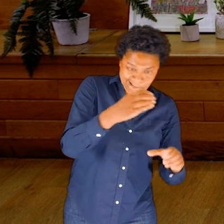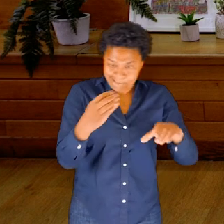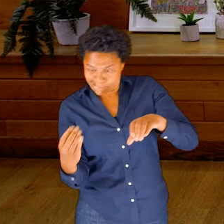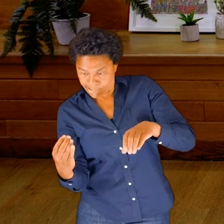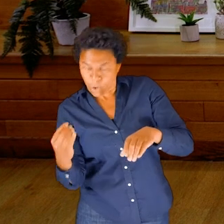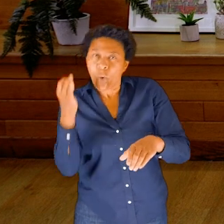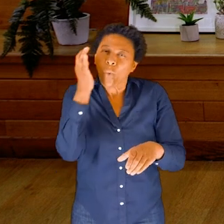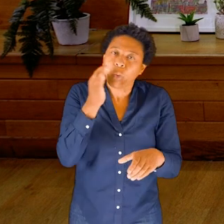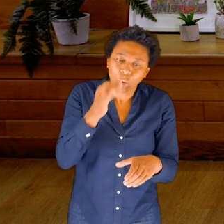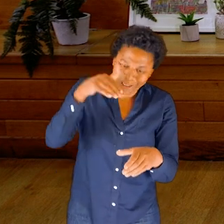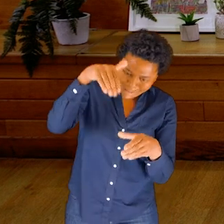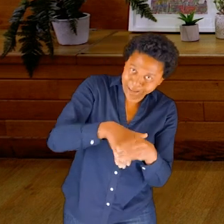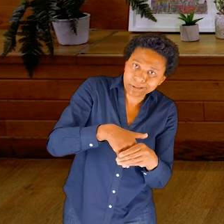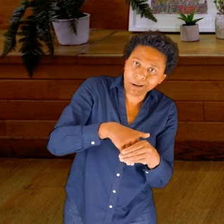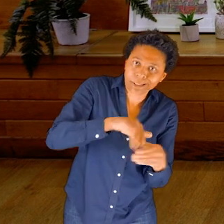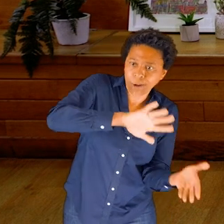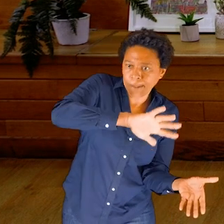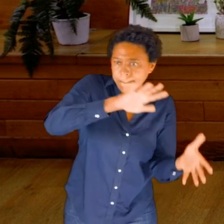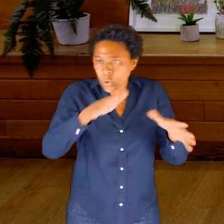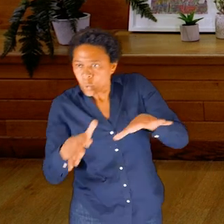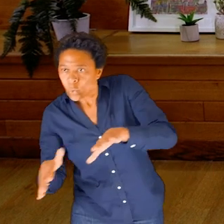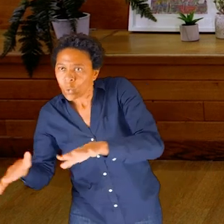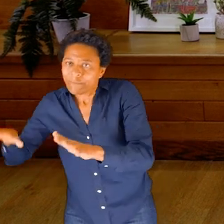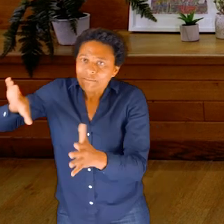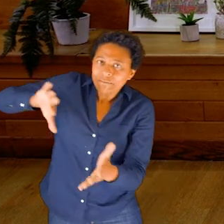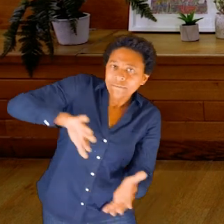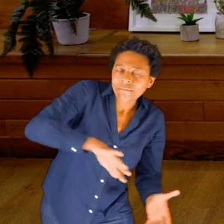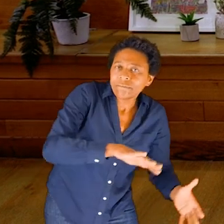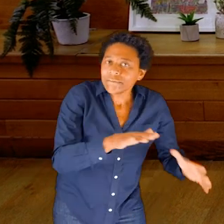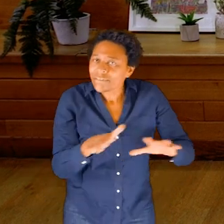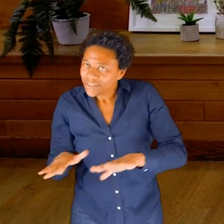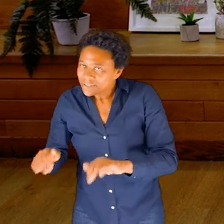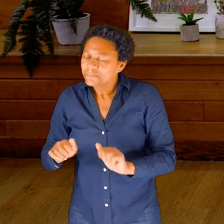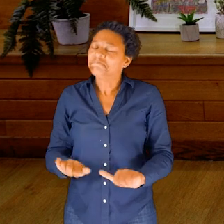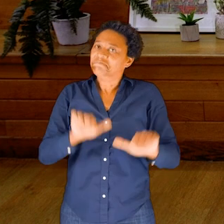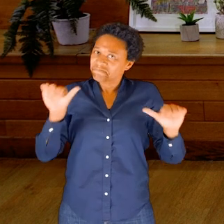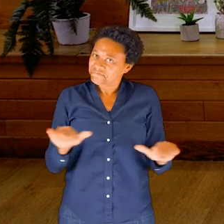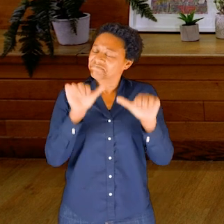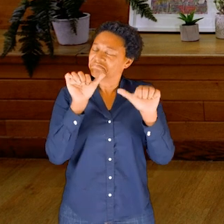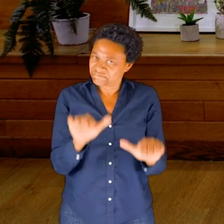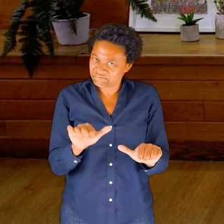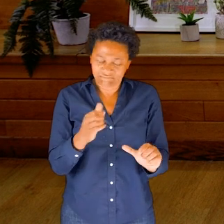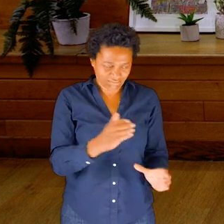Great. So the next thing we’re going to do—and that’s why I said to make